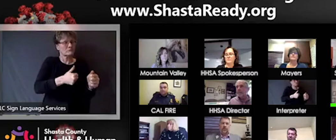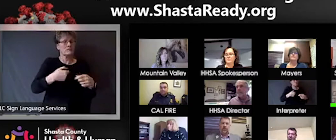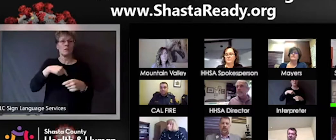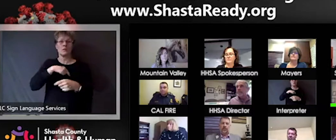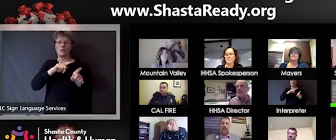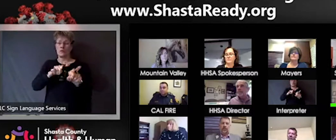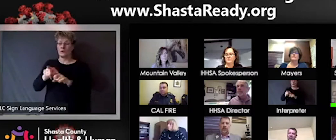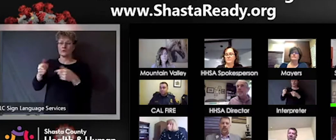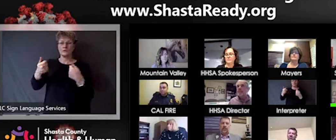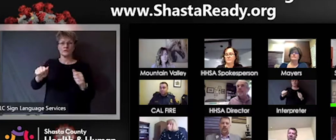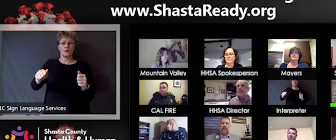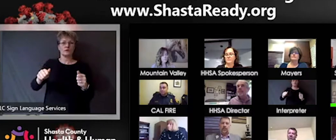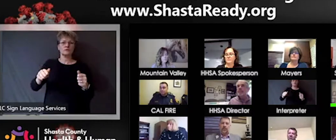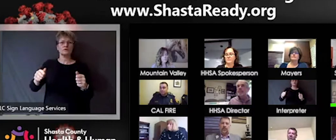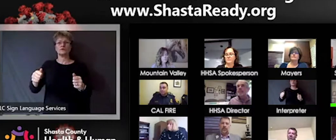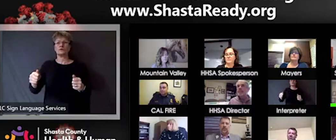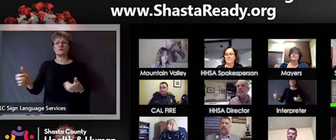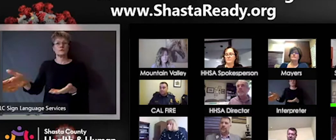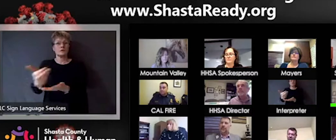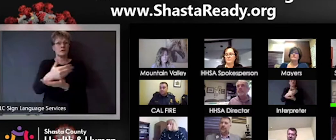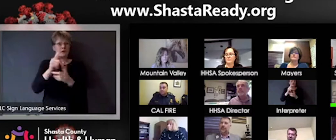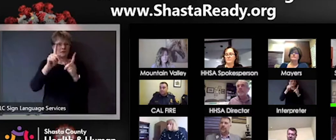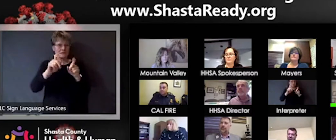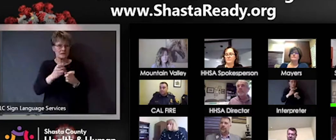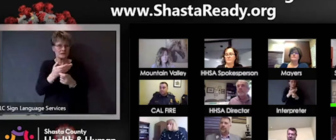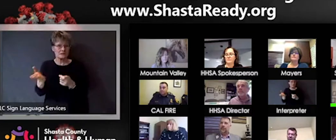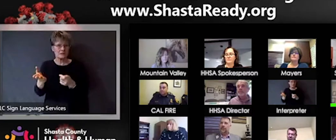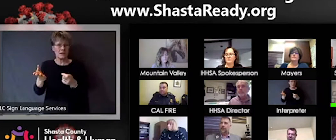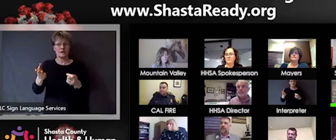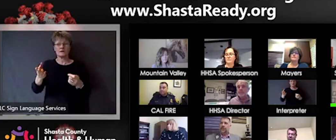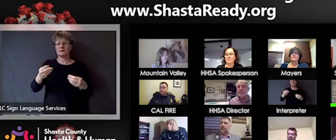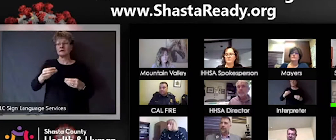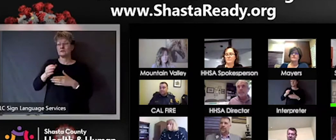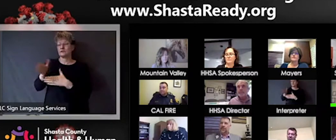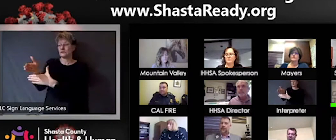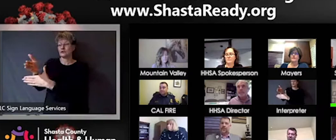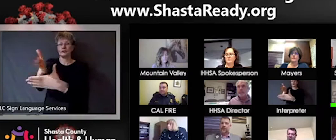where they're needed. We also have requests out and are